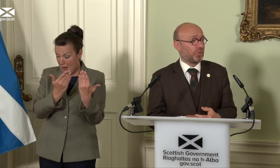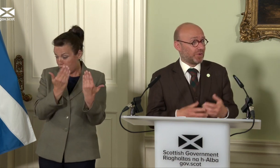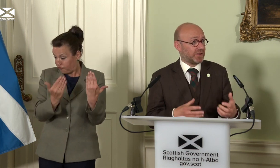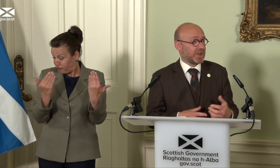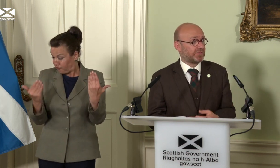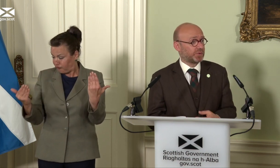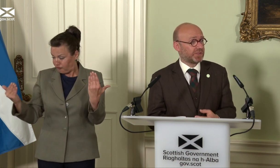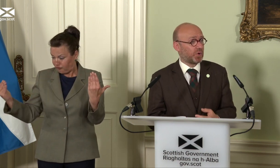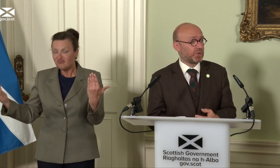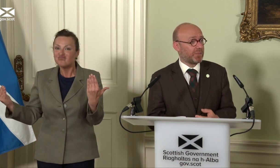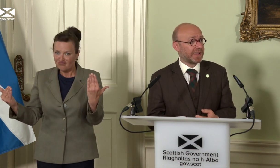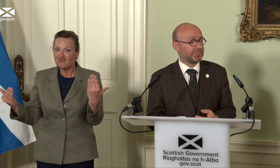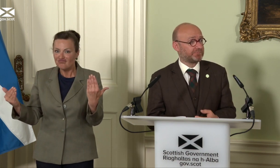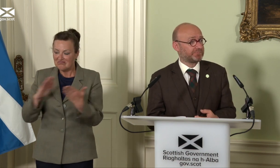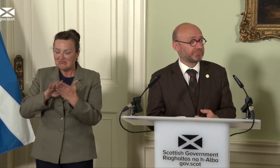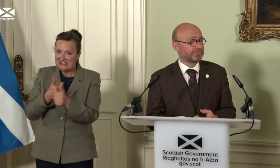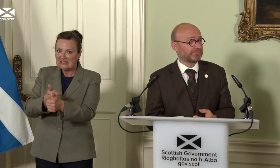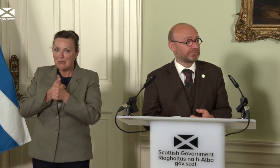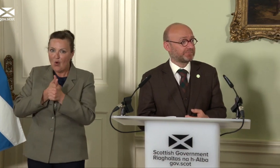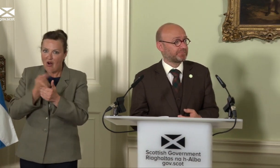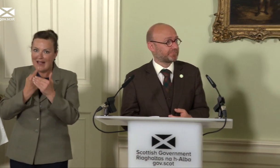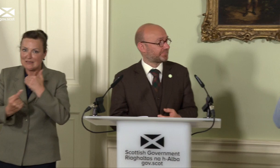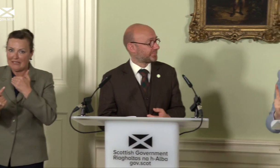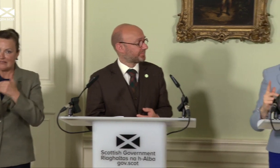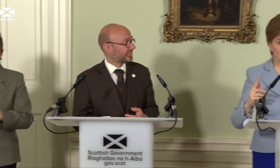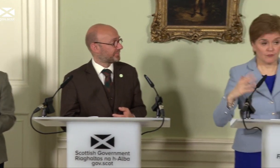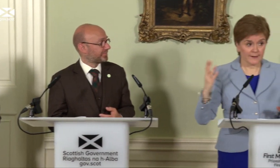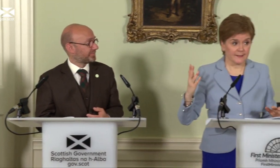really reinforces the point that we’re making. It is a fact that we’re going to be seeing rising